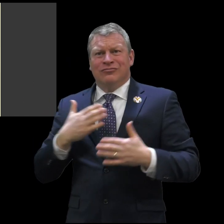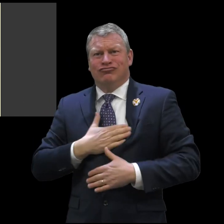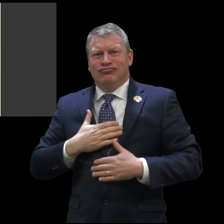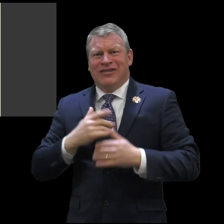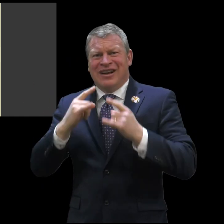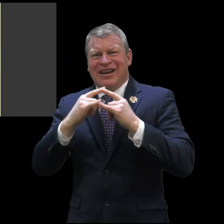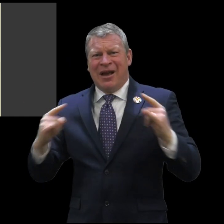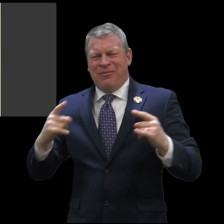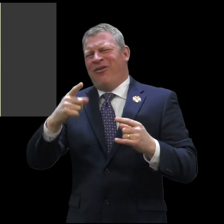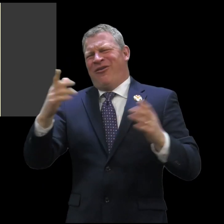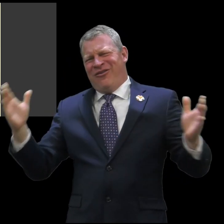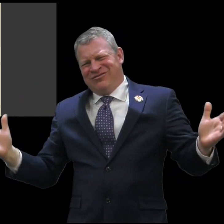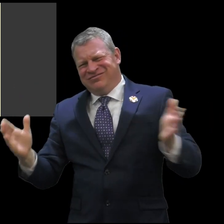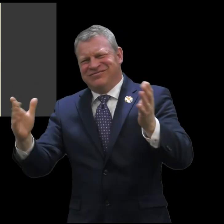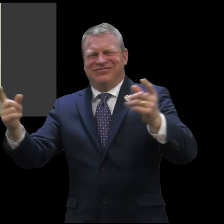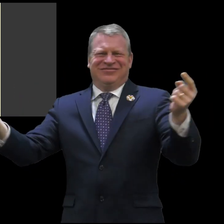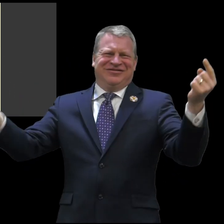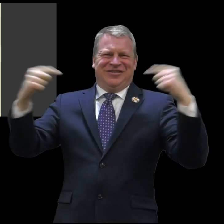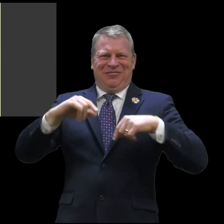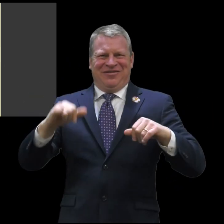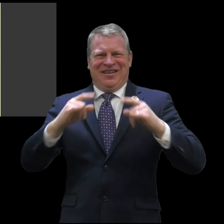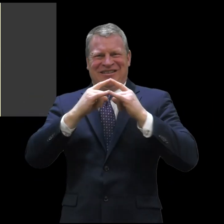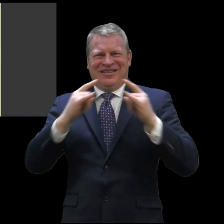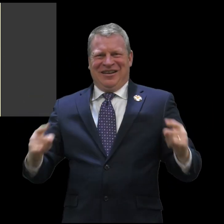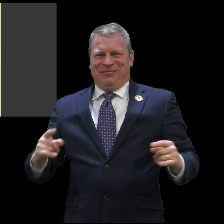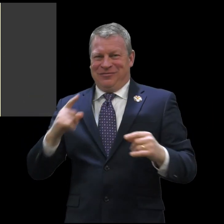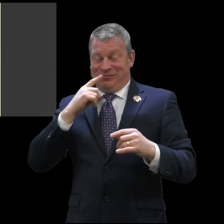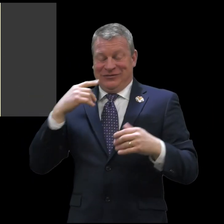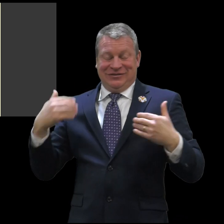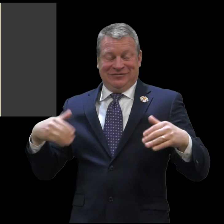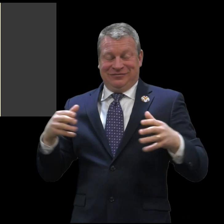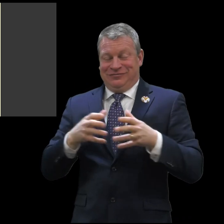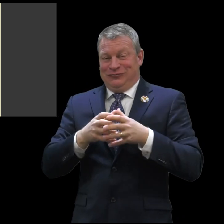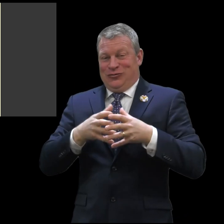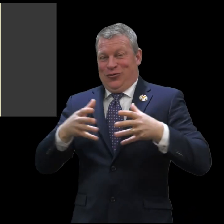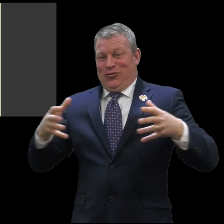any student who enjoy summer camp encourage them to come join us at Isola